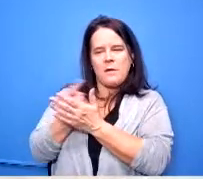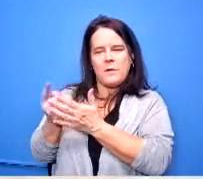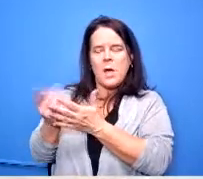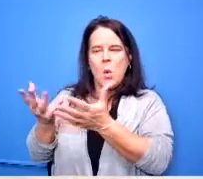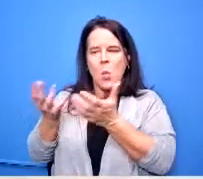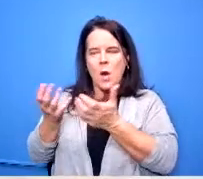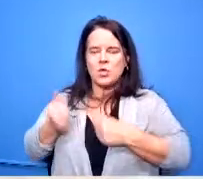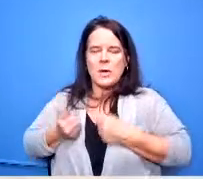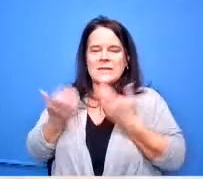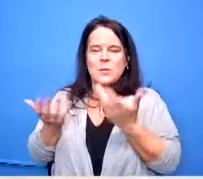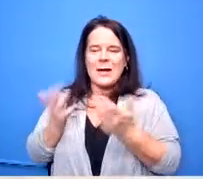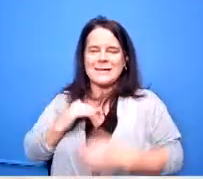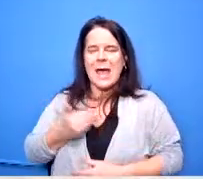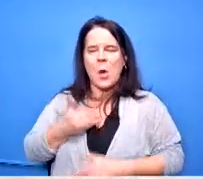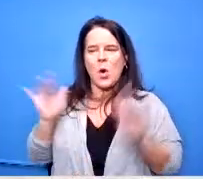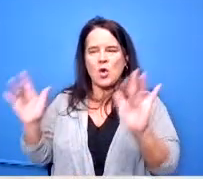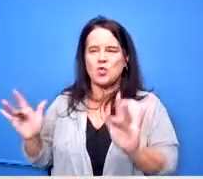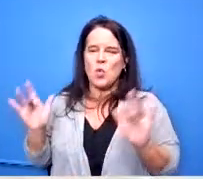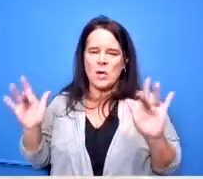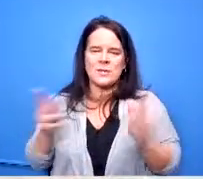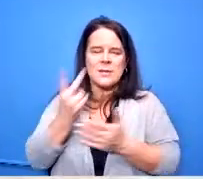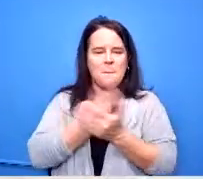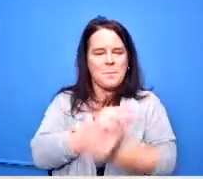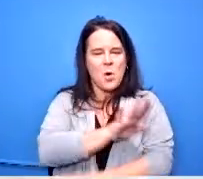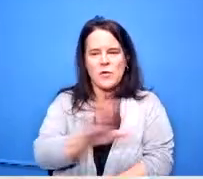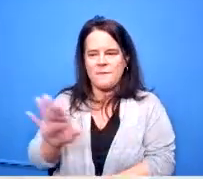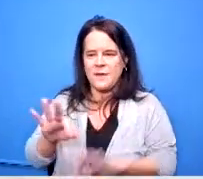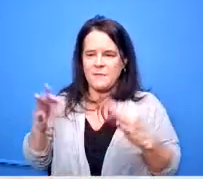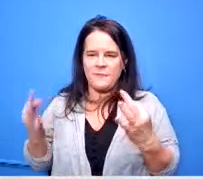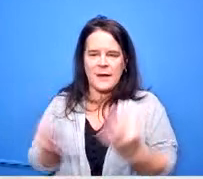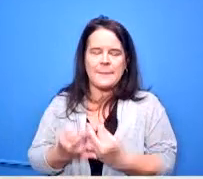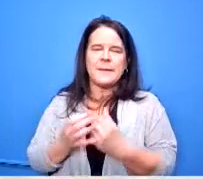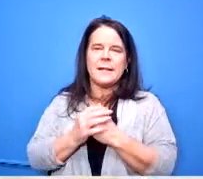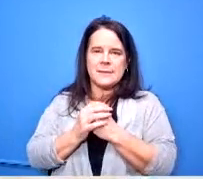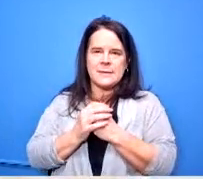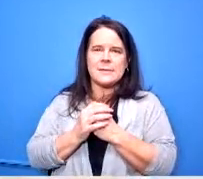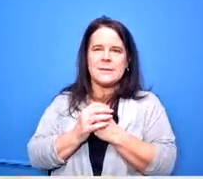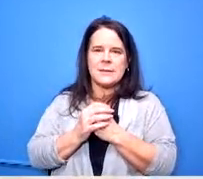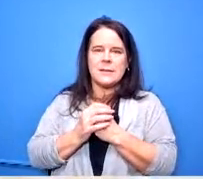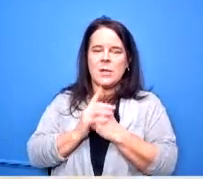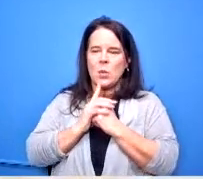their families and uh it's a loss of both of them for the the dayton public school district